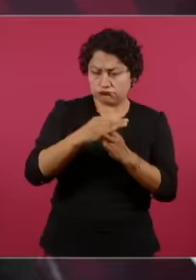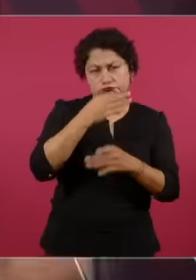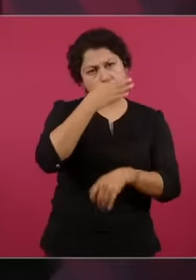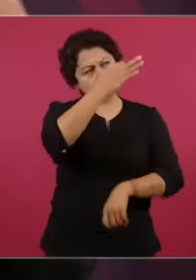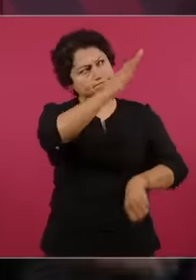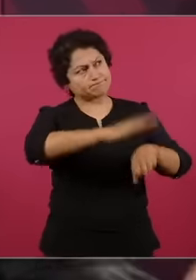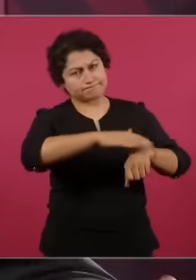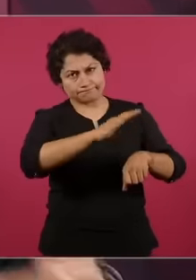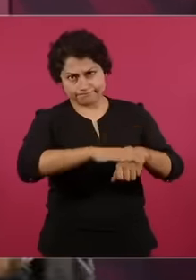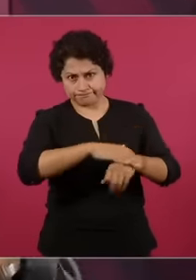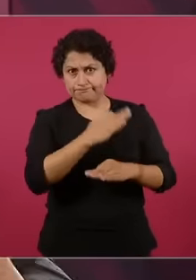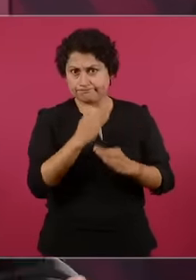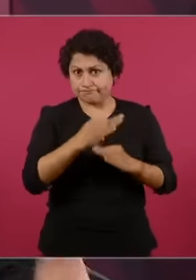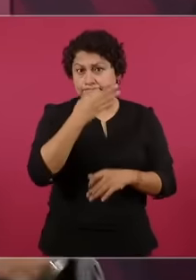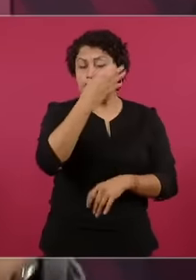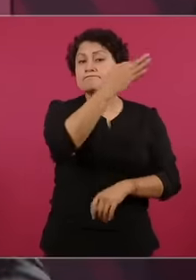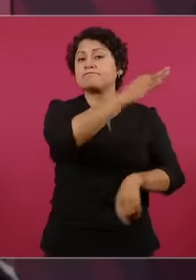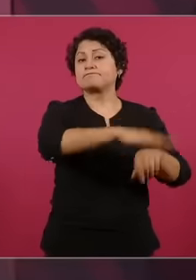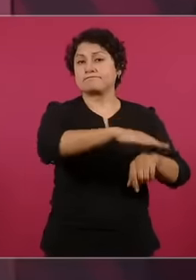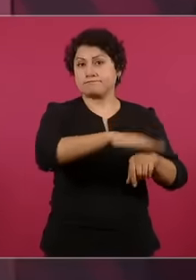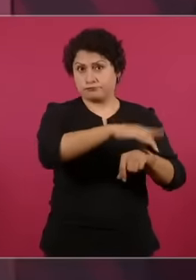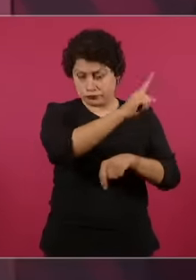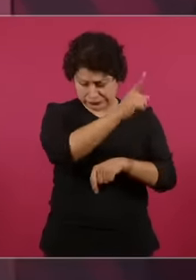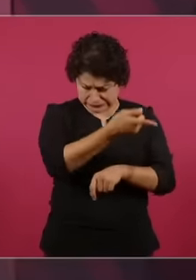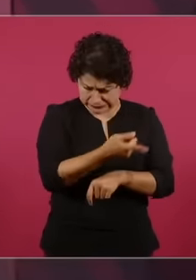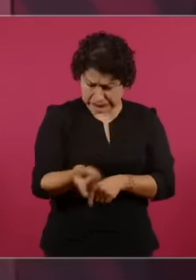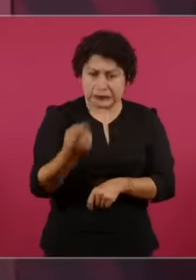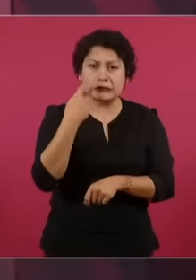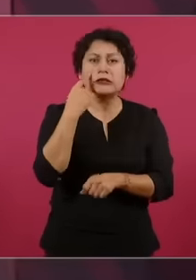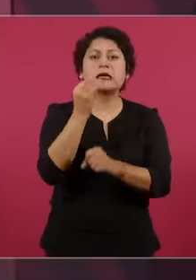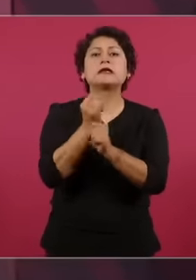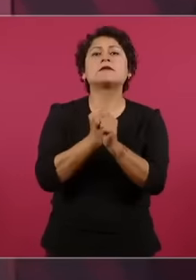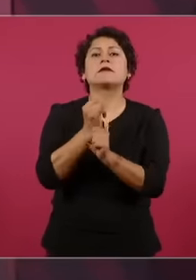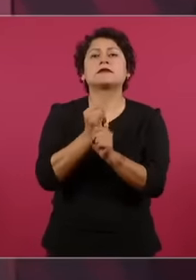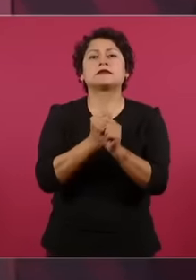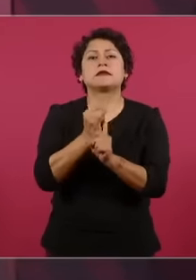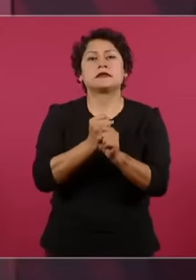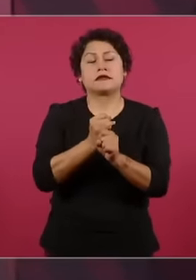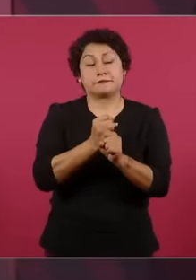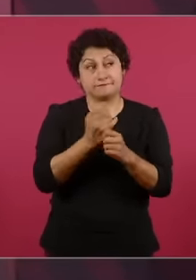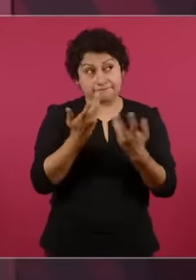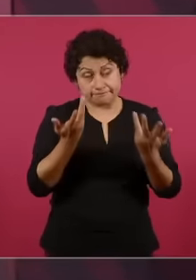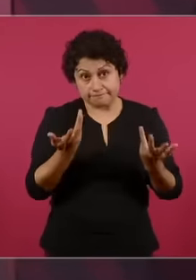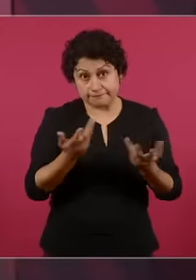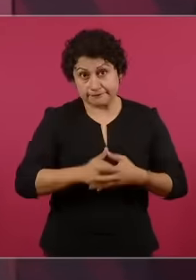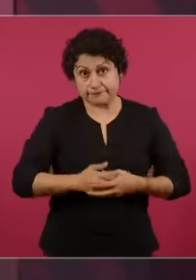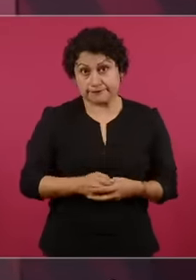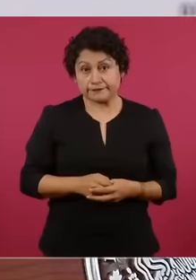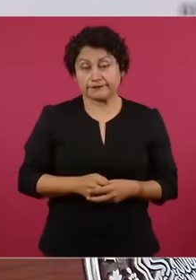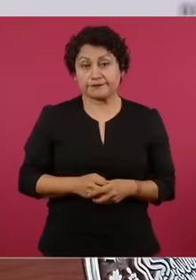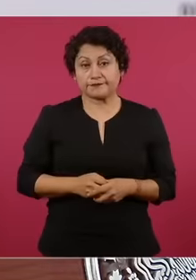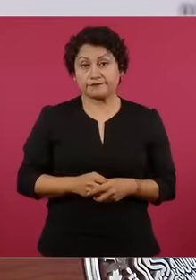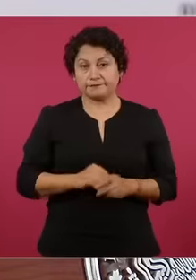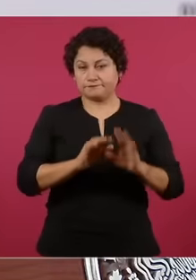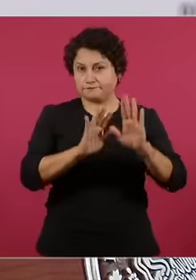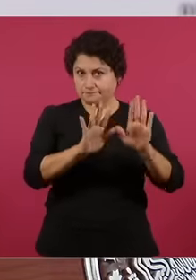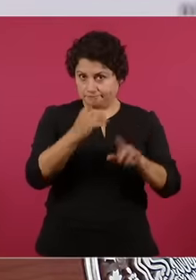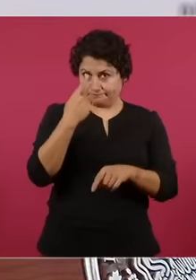they investigate it, when it reaches